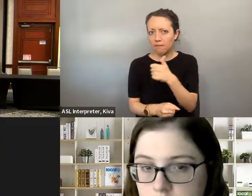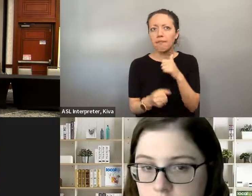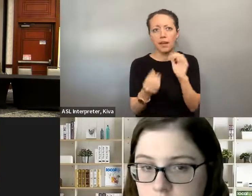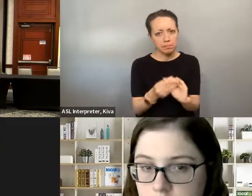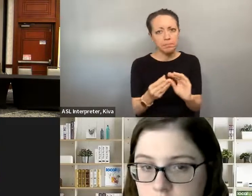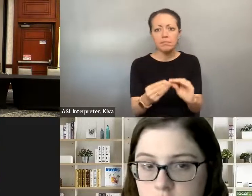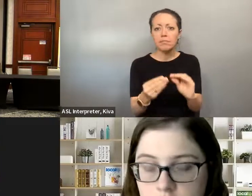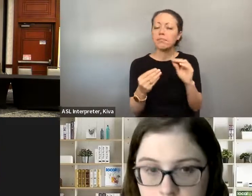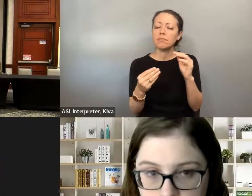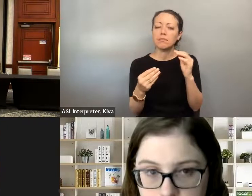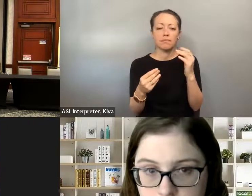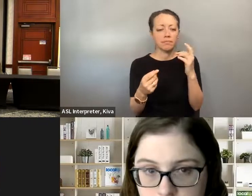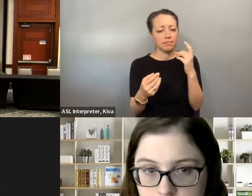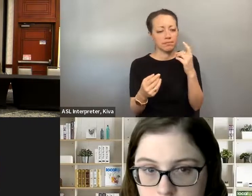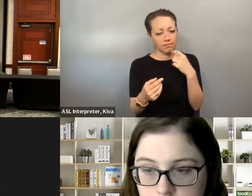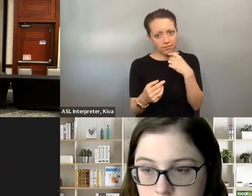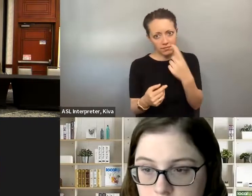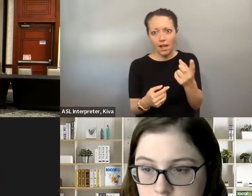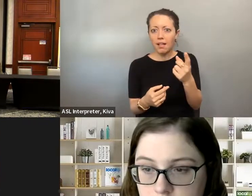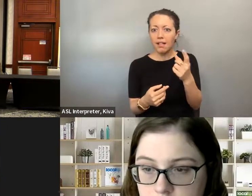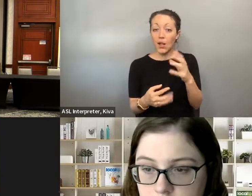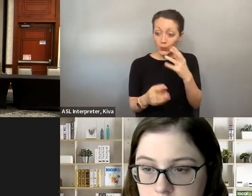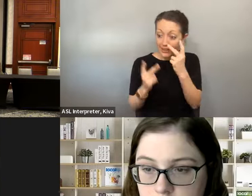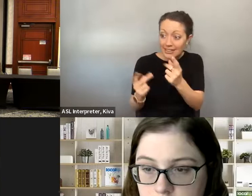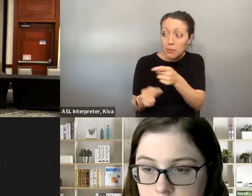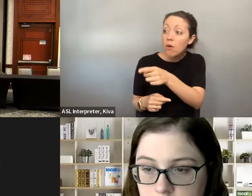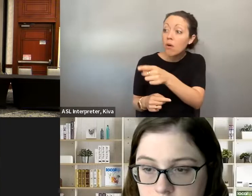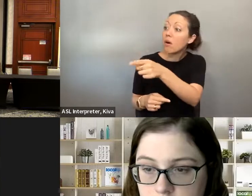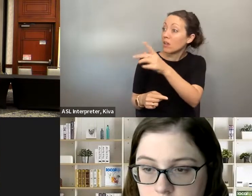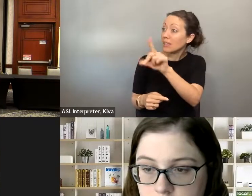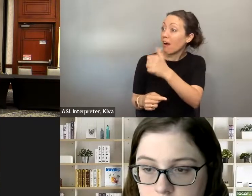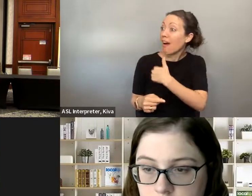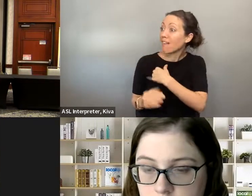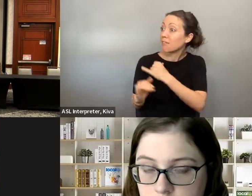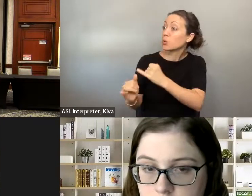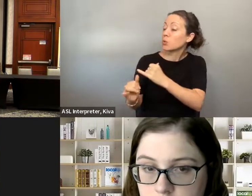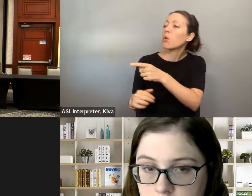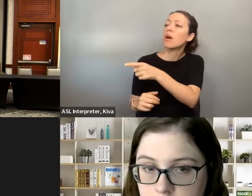you know, so I think we need to be supportive of each other and when you know other people with disabilities who